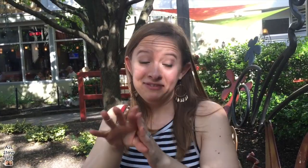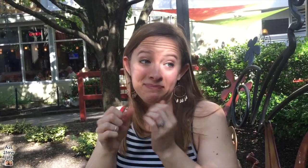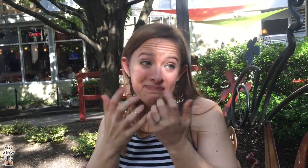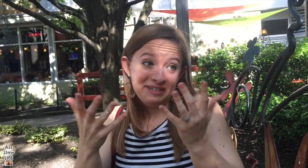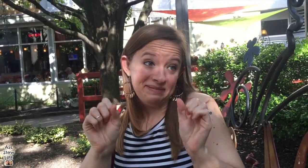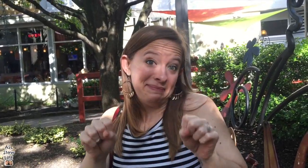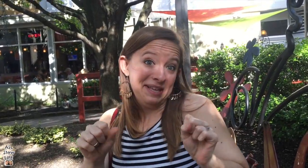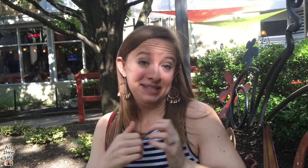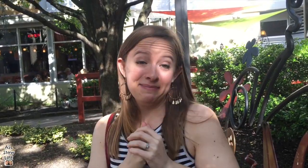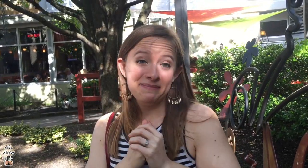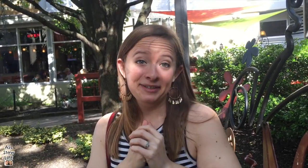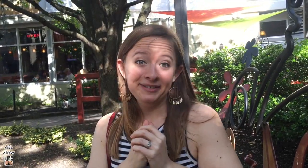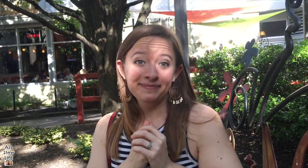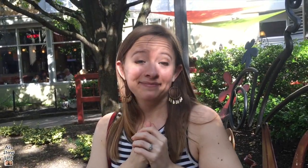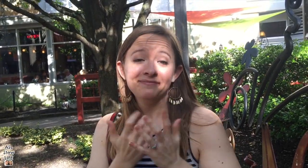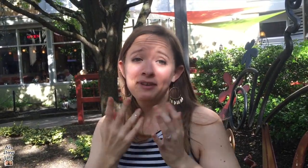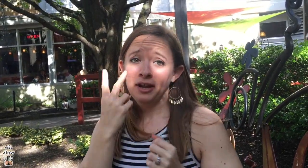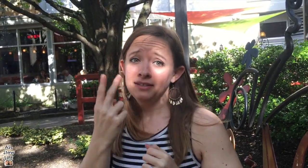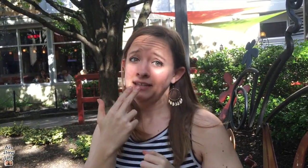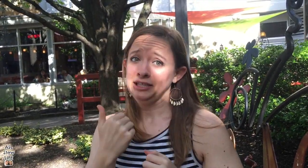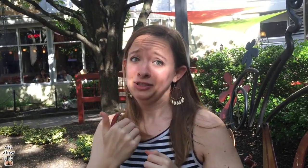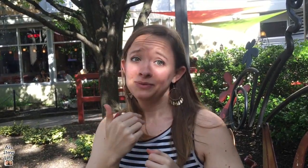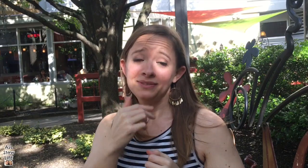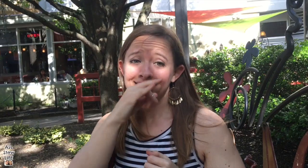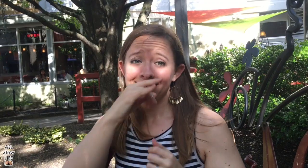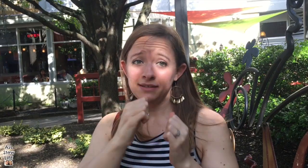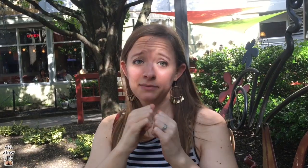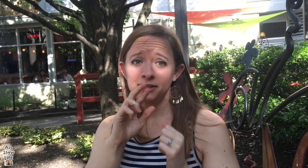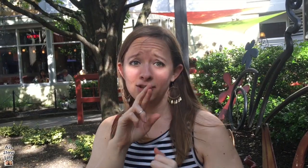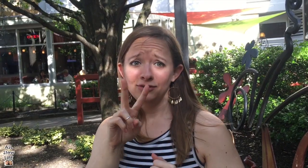Try and film as much as possible. I saw this cute